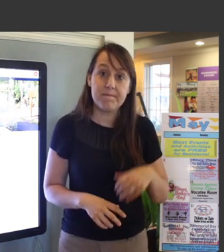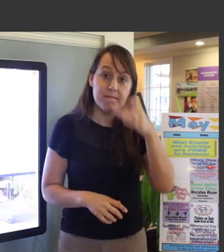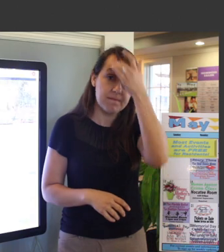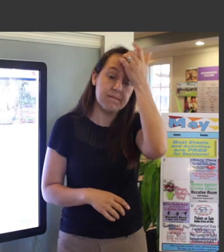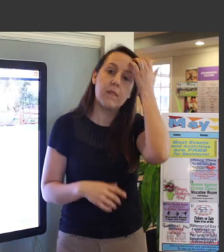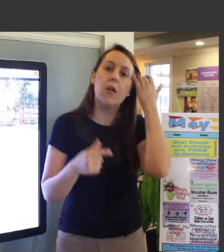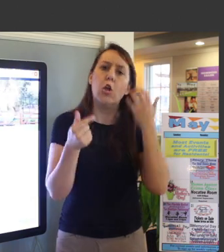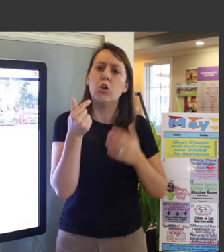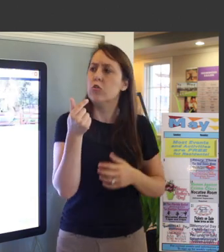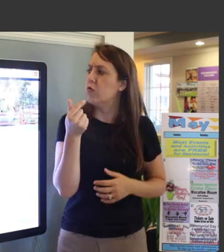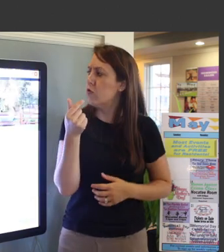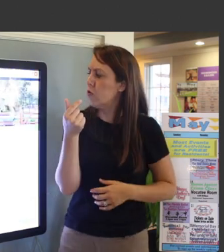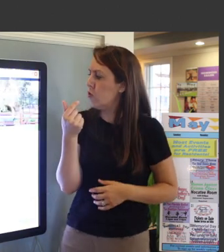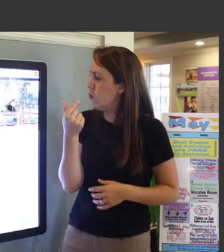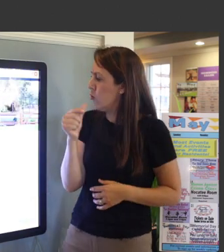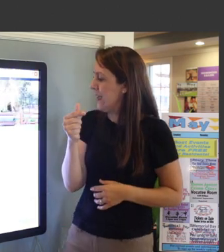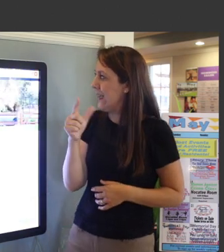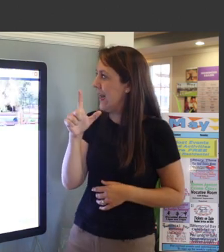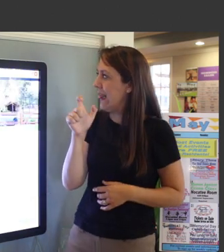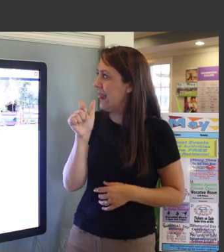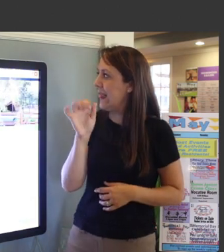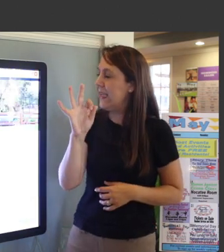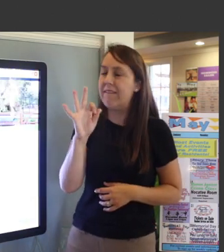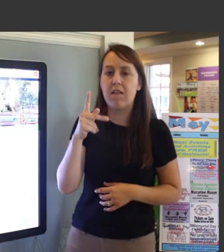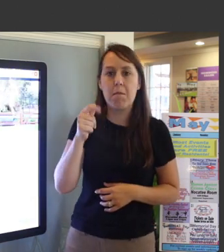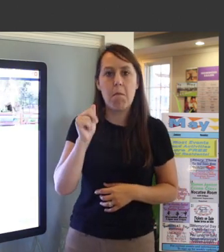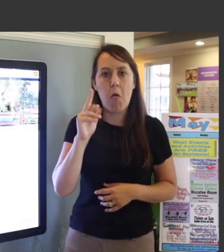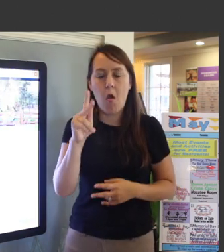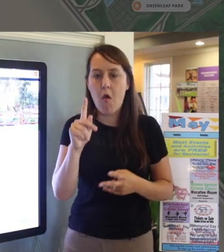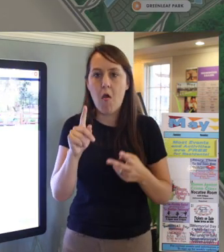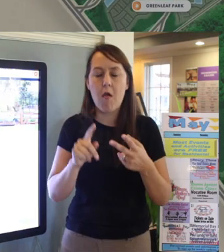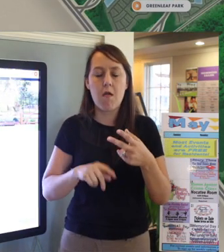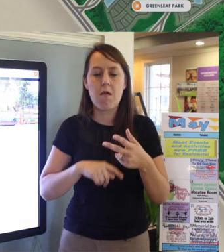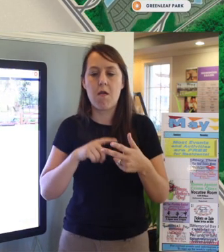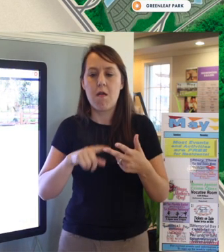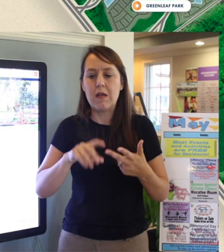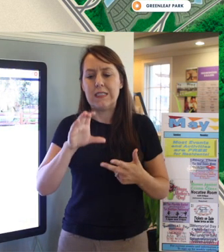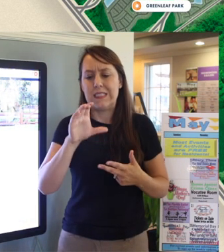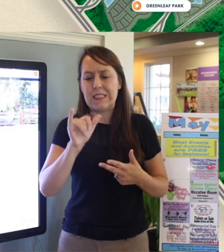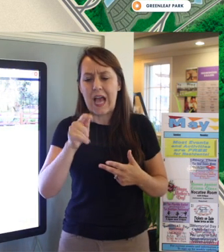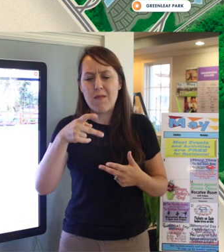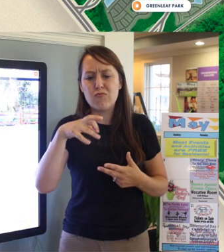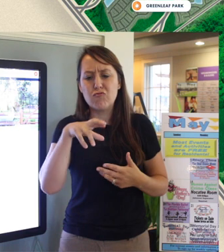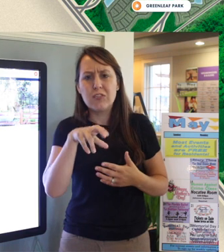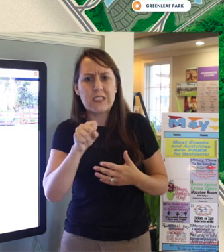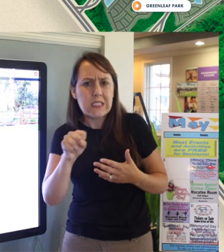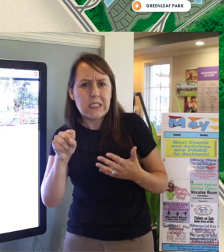The Greenleaf Park, Cypress, all the other parks along the perimeter of the map